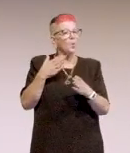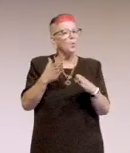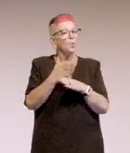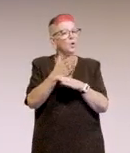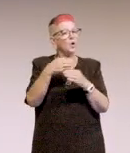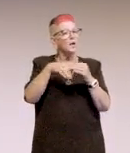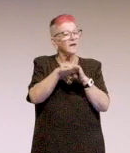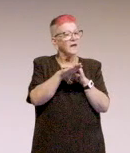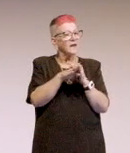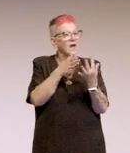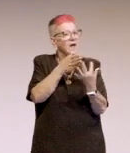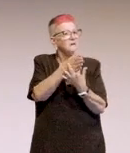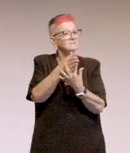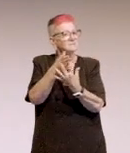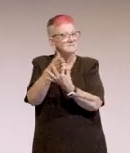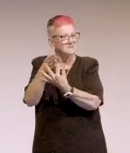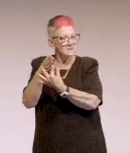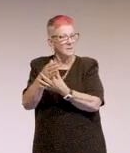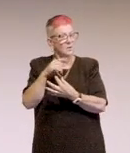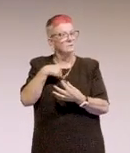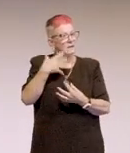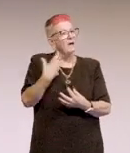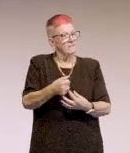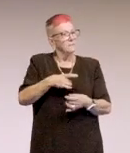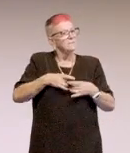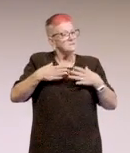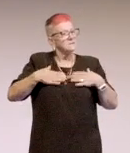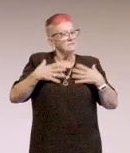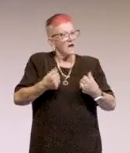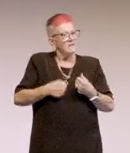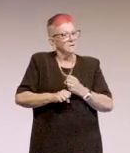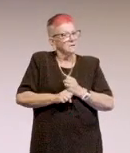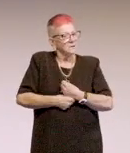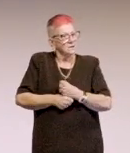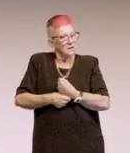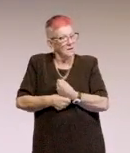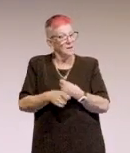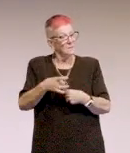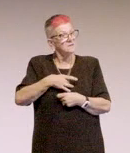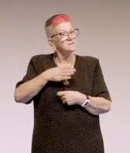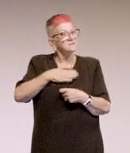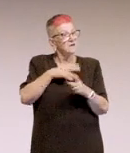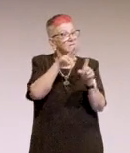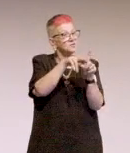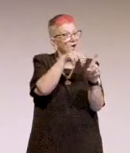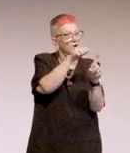I don't cope with stuff is 'cause I actually suffer from anxiety. That's self-diagnosed, but the move up to Sydney